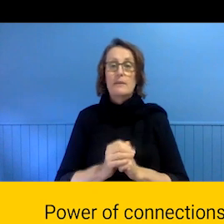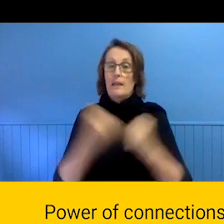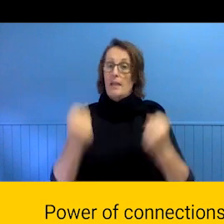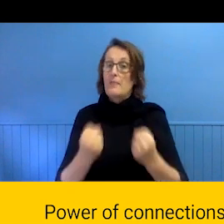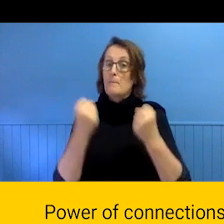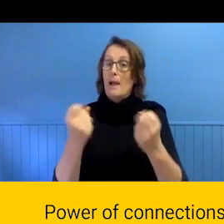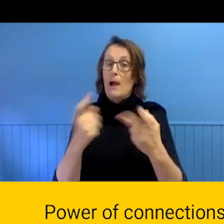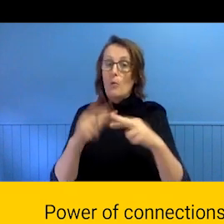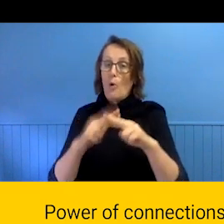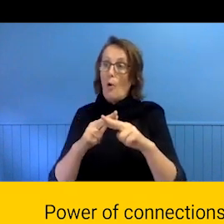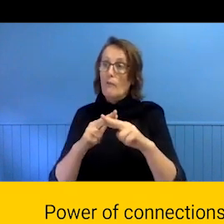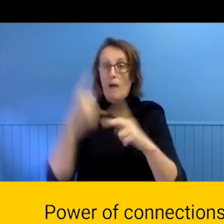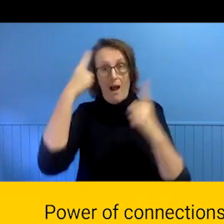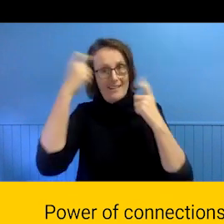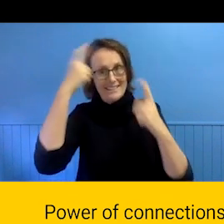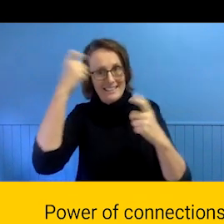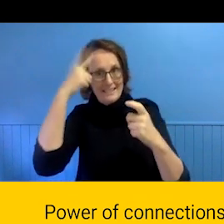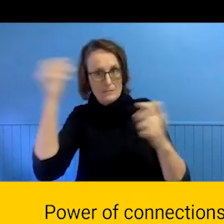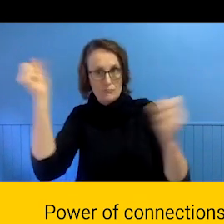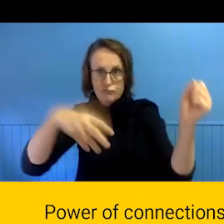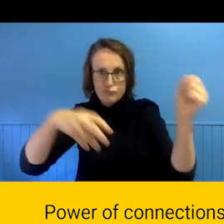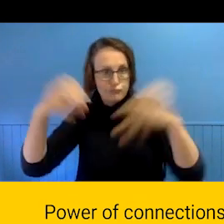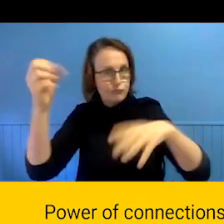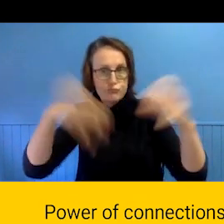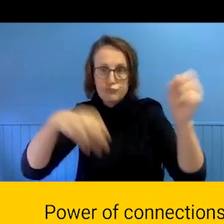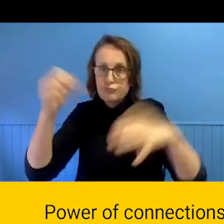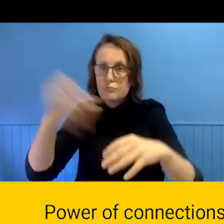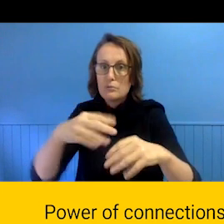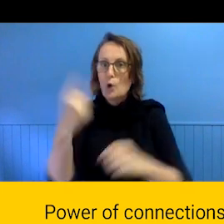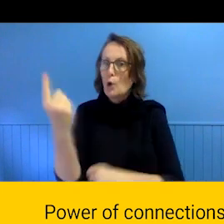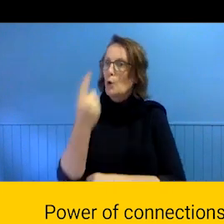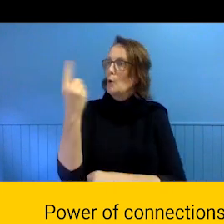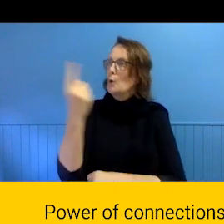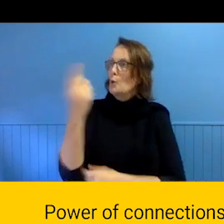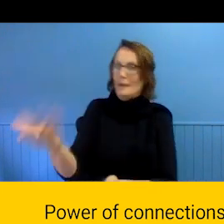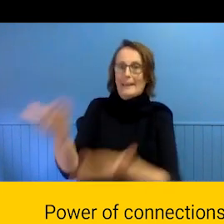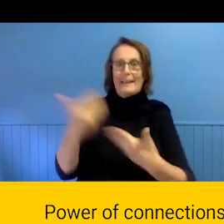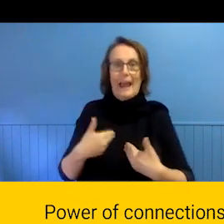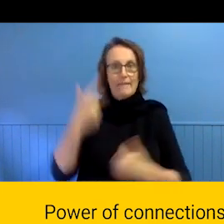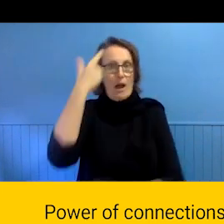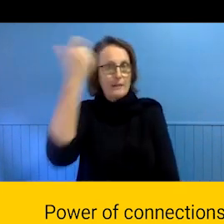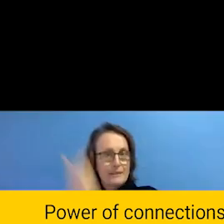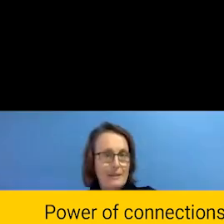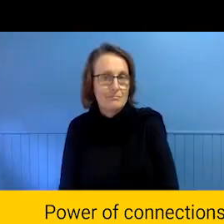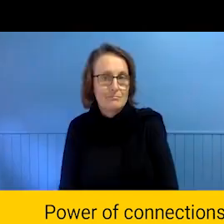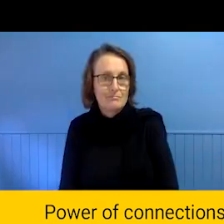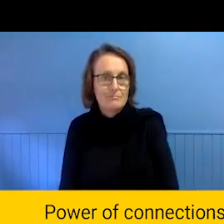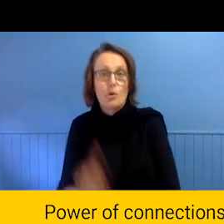ideas to the table. It is good to talk about who got us here, what are we expecting of them?